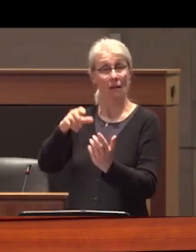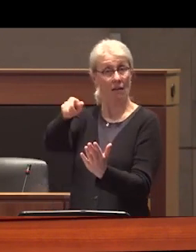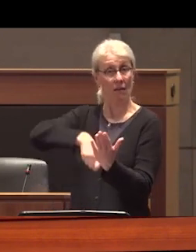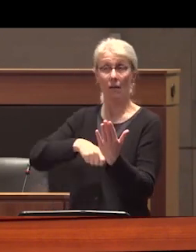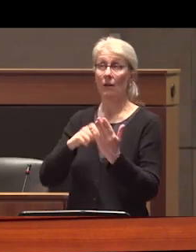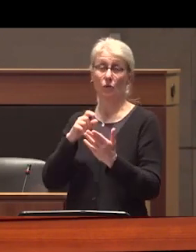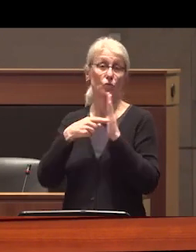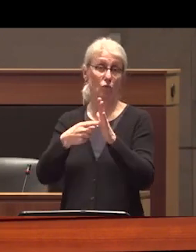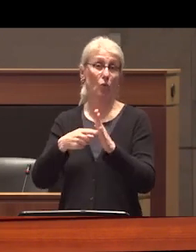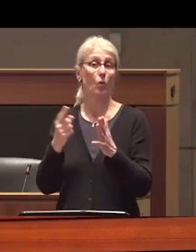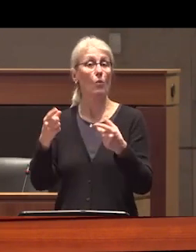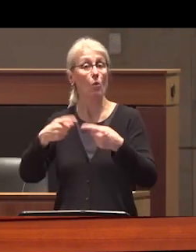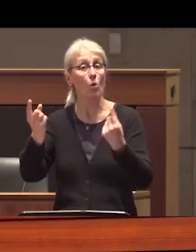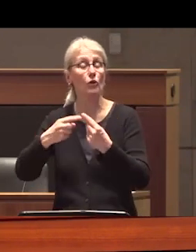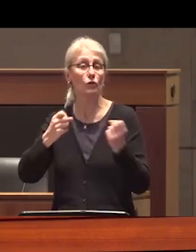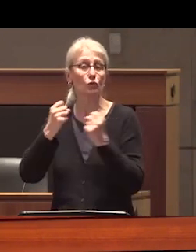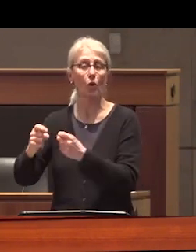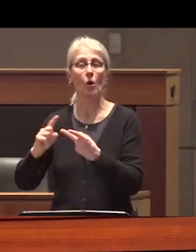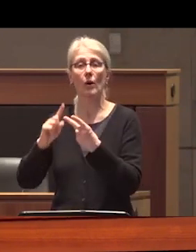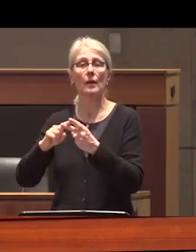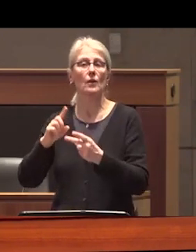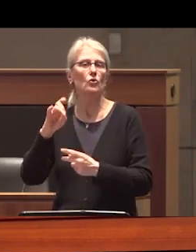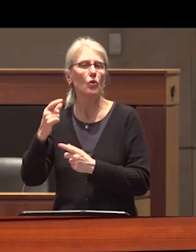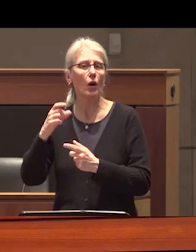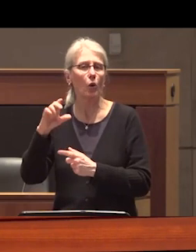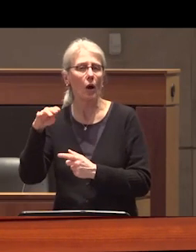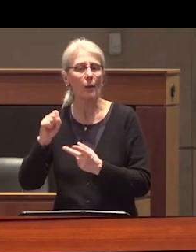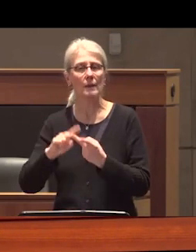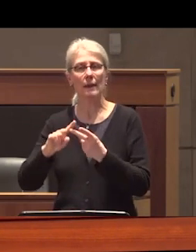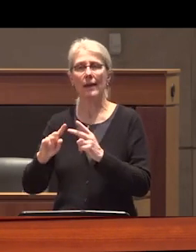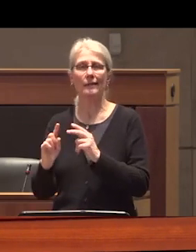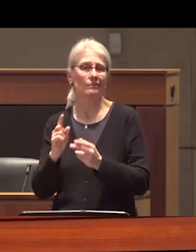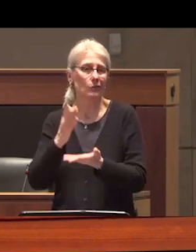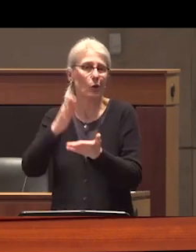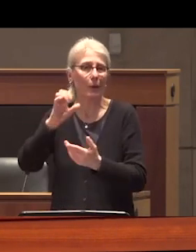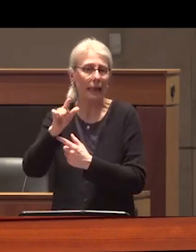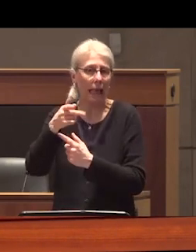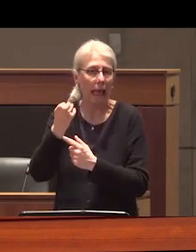borders liquidate drug crops diminish gang and cartel activity and Tackle related crimes but on